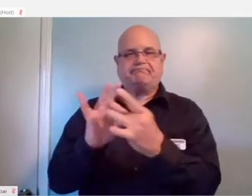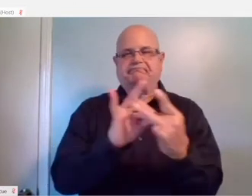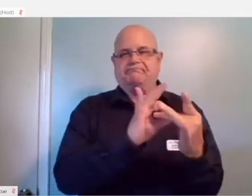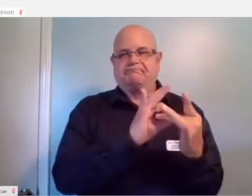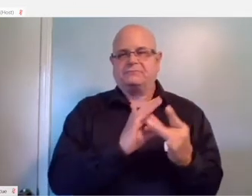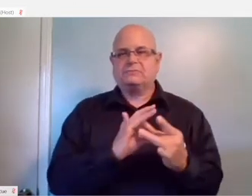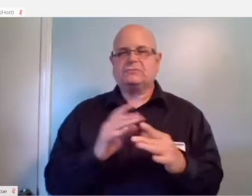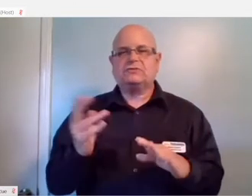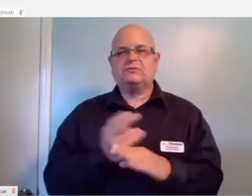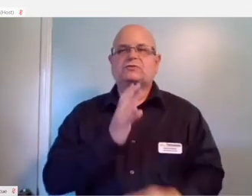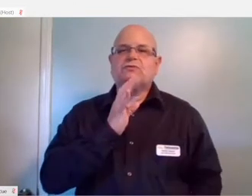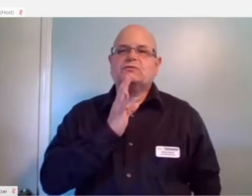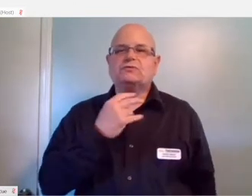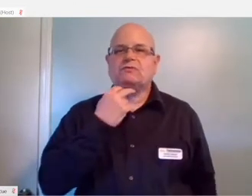voice.